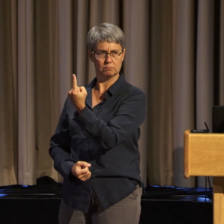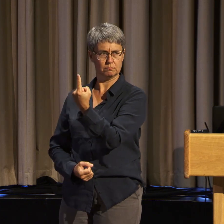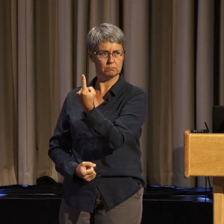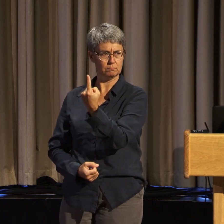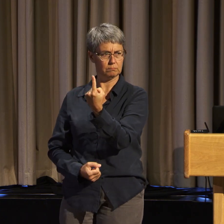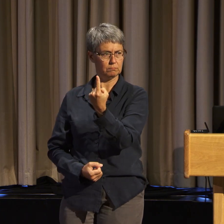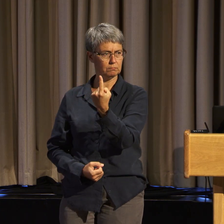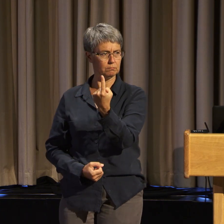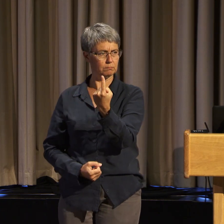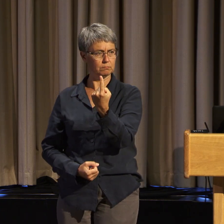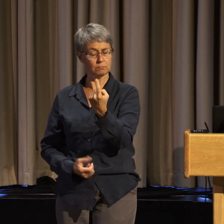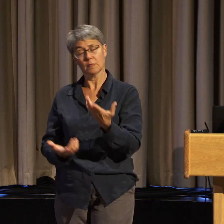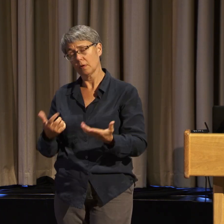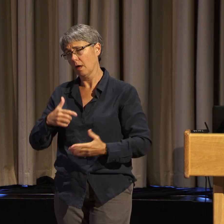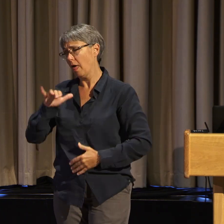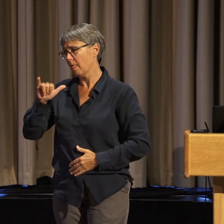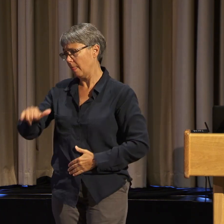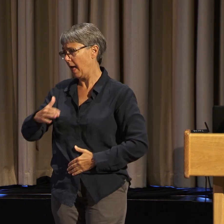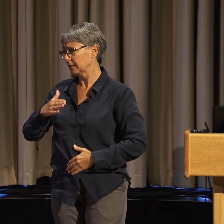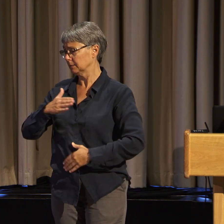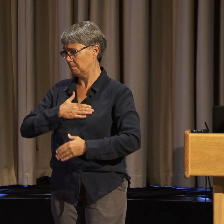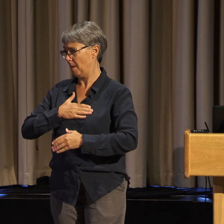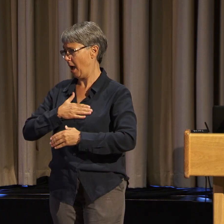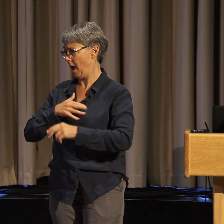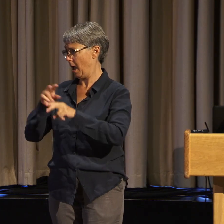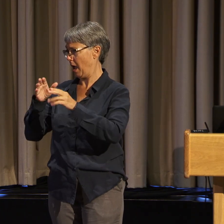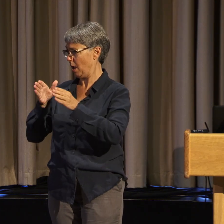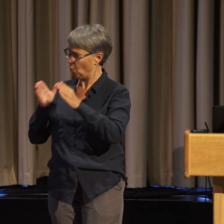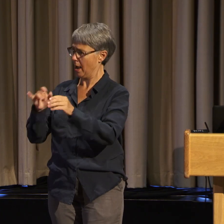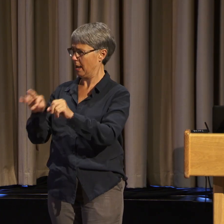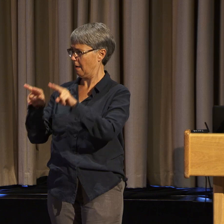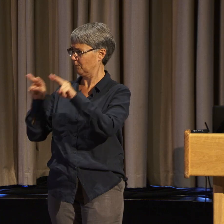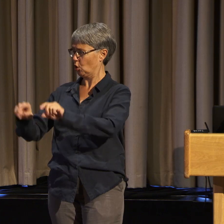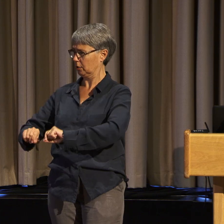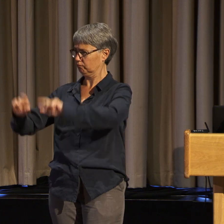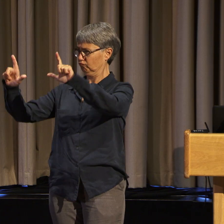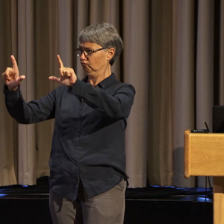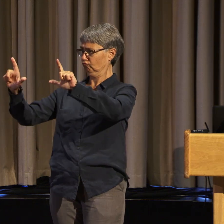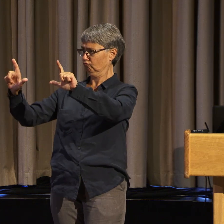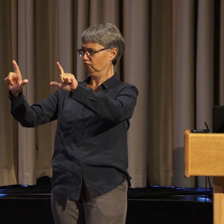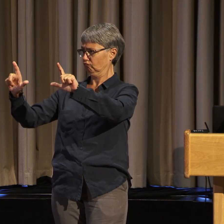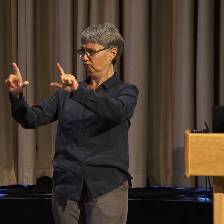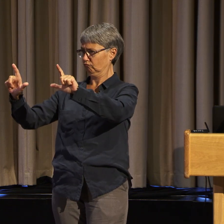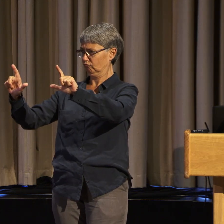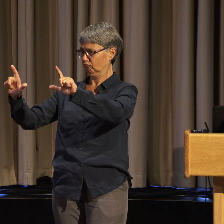and that manner certainly did not mean that I wasn't treated in that manner.